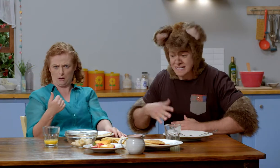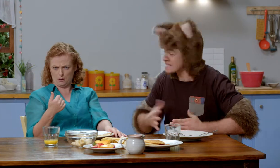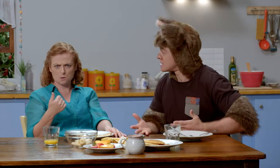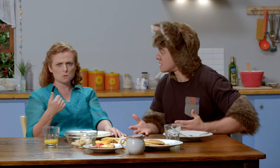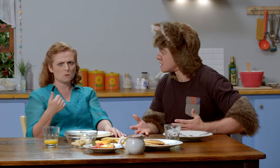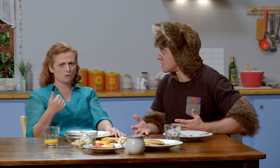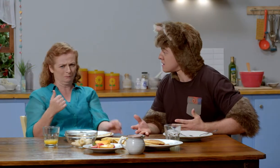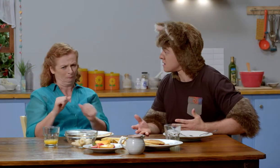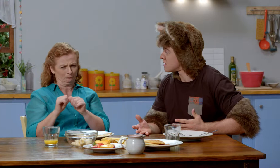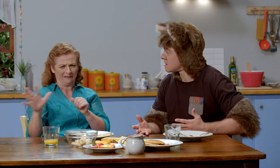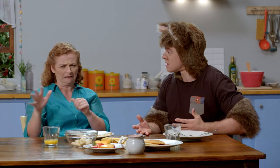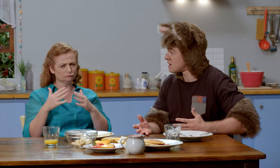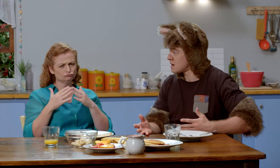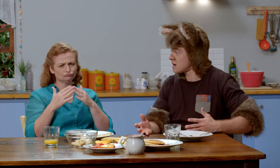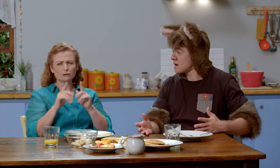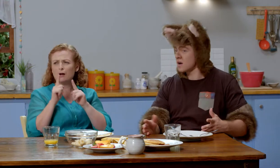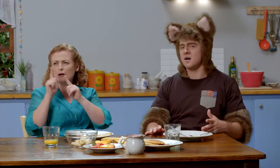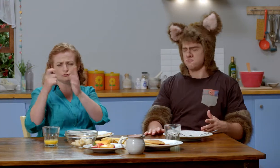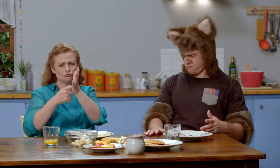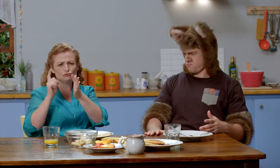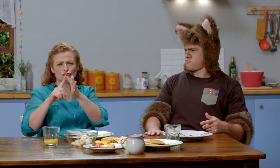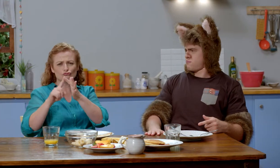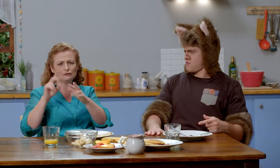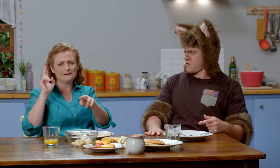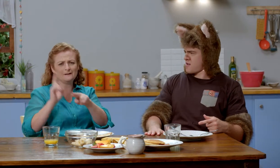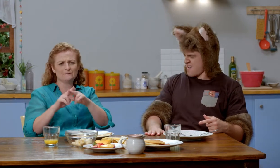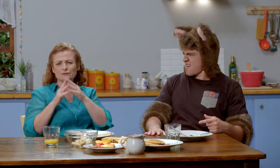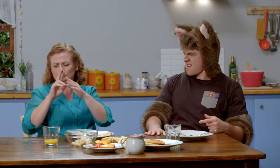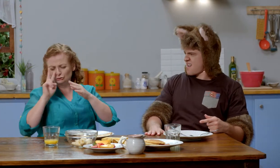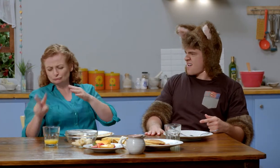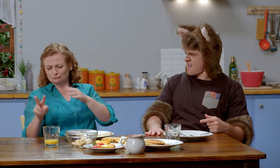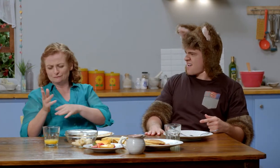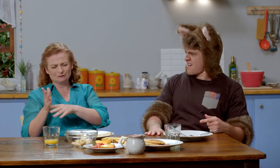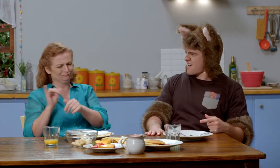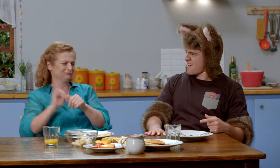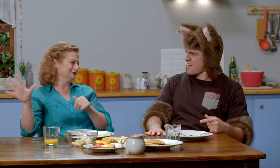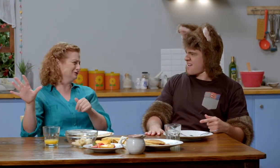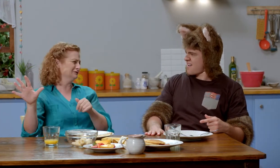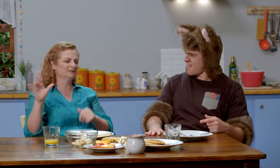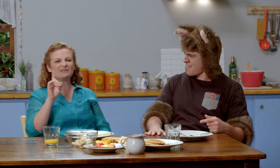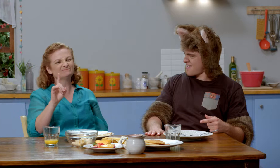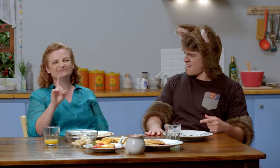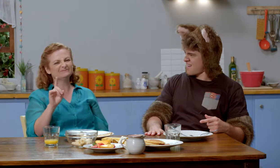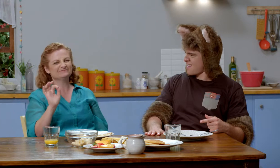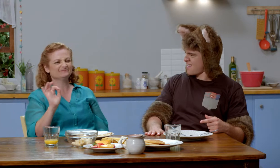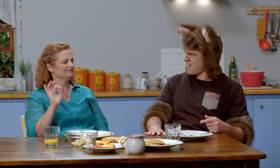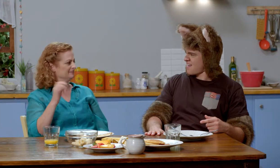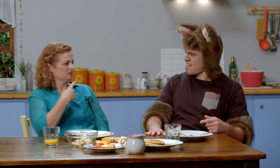Yes, it's best to go out on a boat to the reef. But, if we can't do that, there's a place